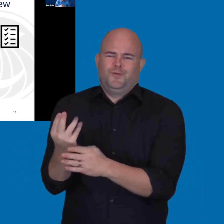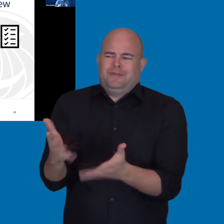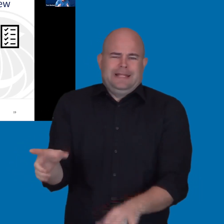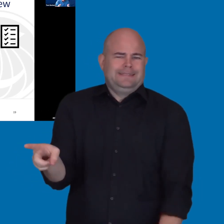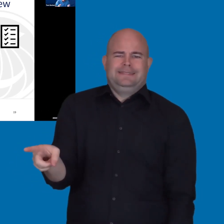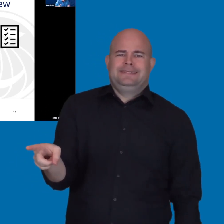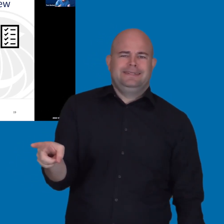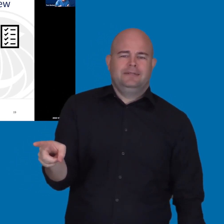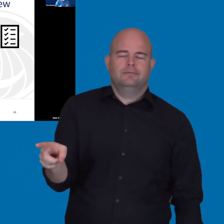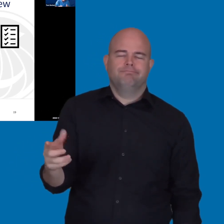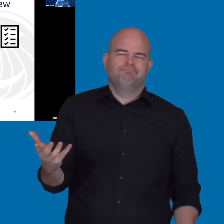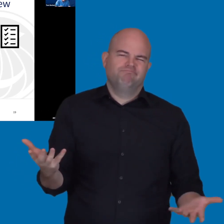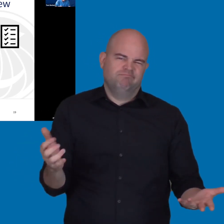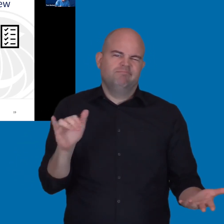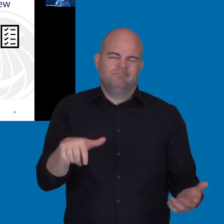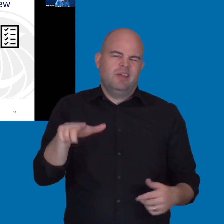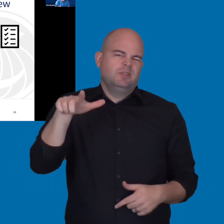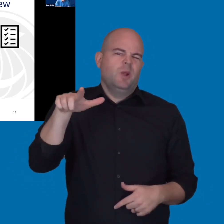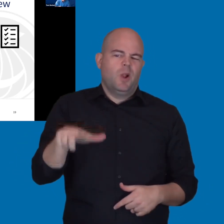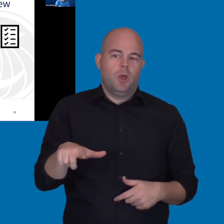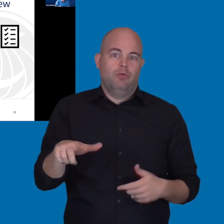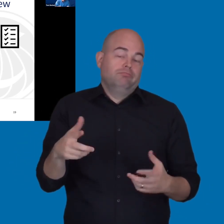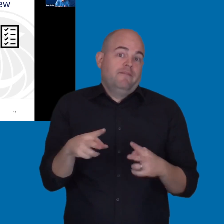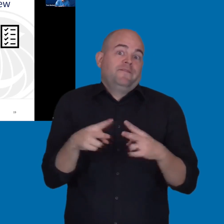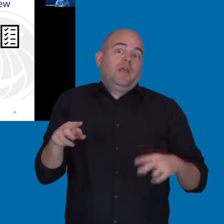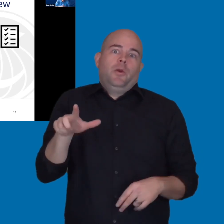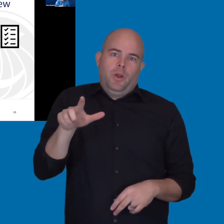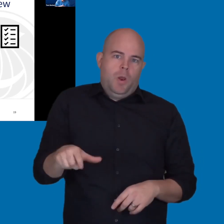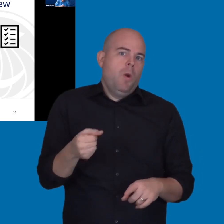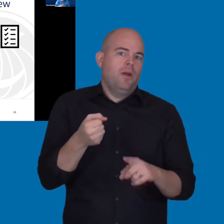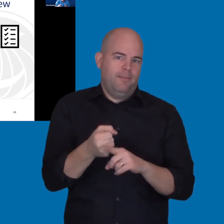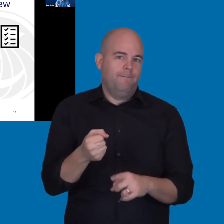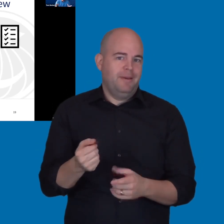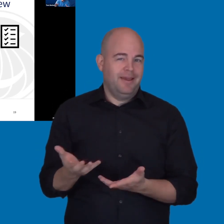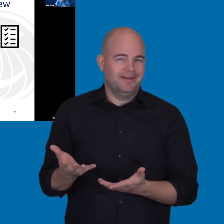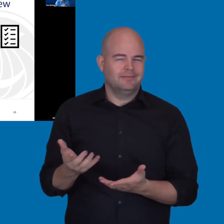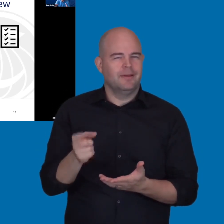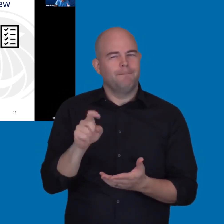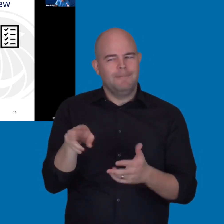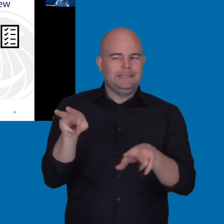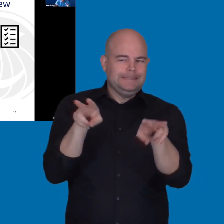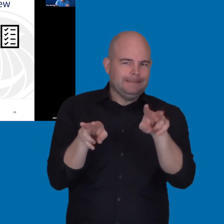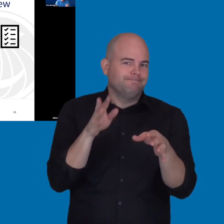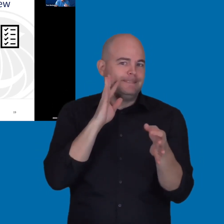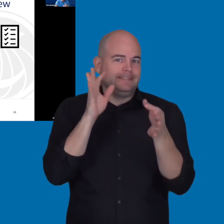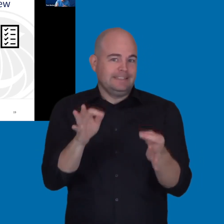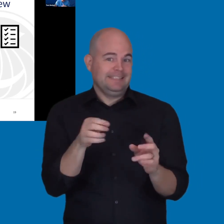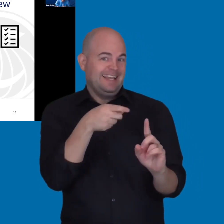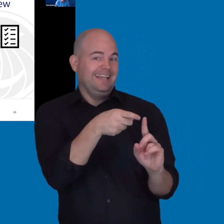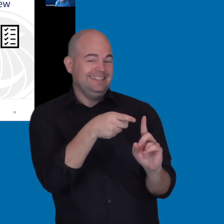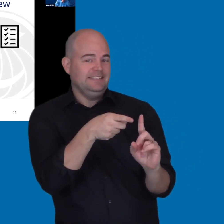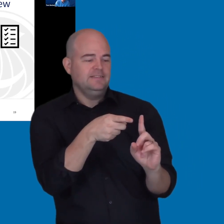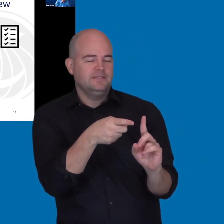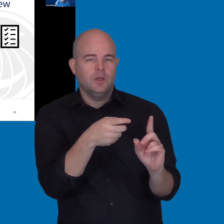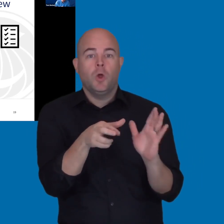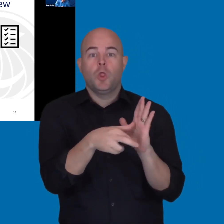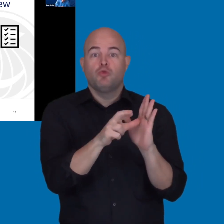Which would be definitely a low or very low impact. So, based upon that, the reviewer determines the impact,